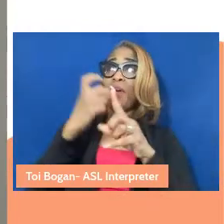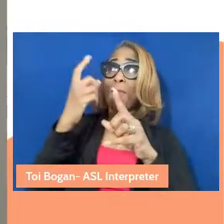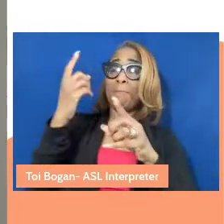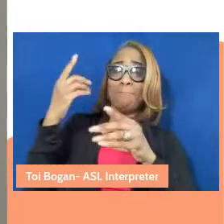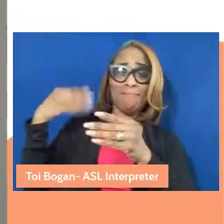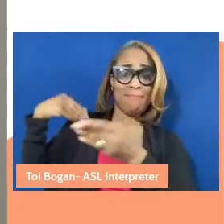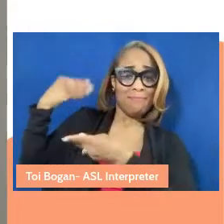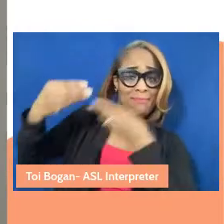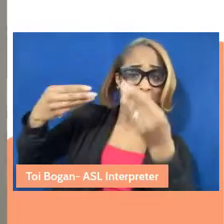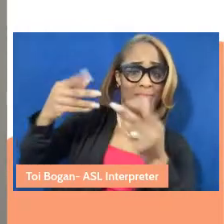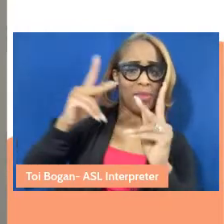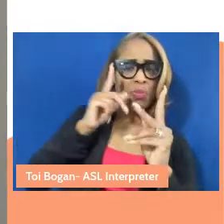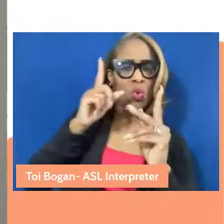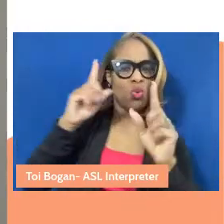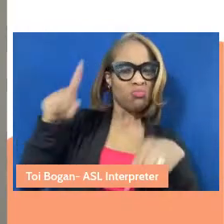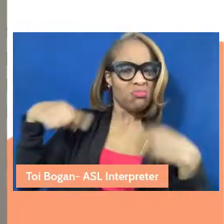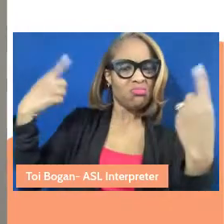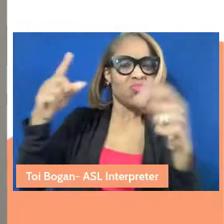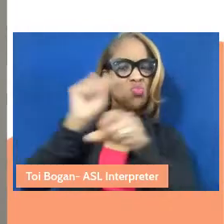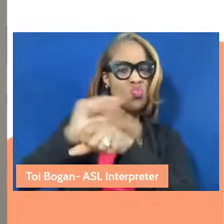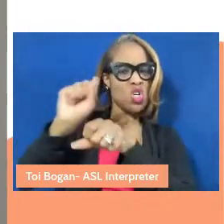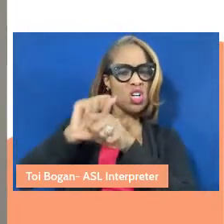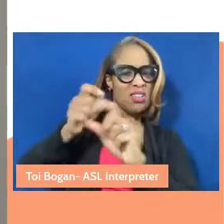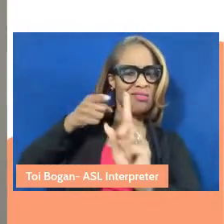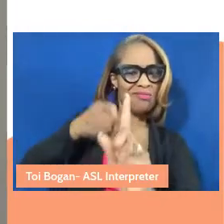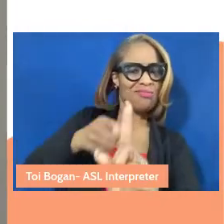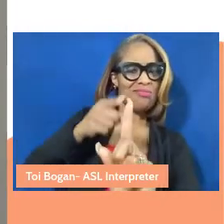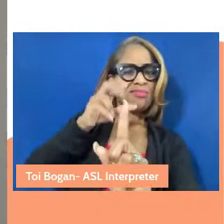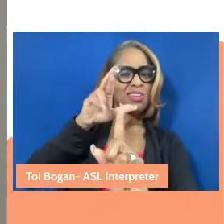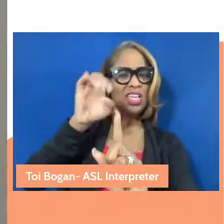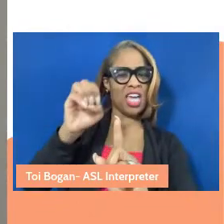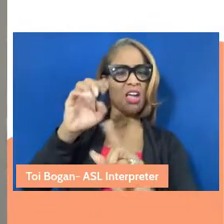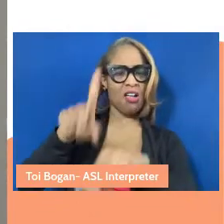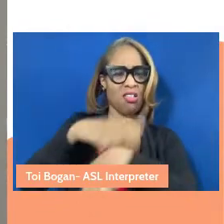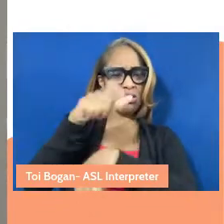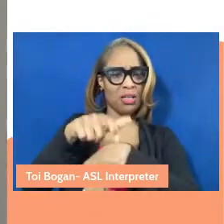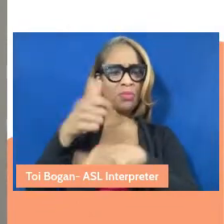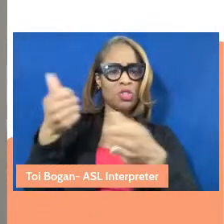who have been in the work of care for so long, and it seeks to transform and heal